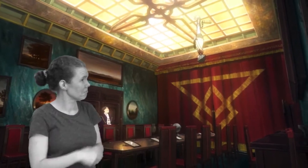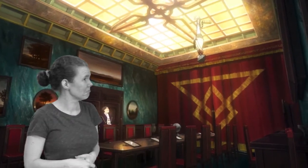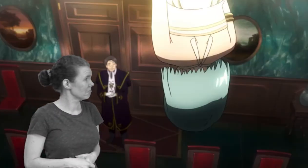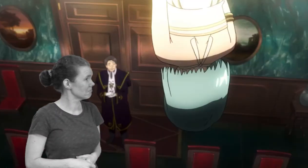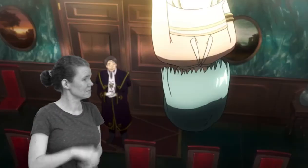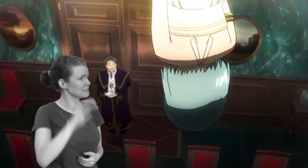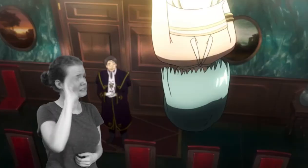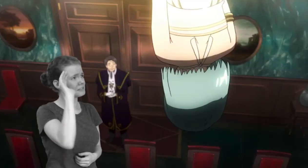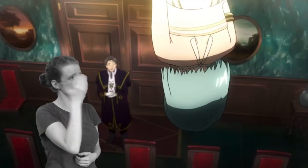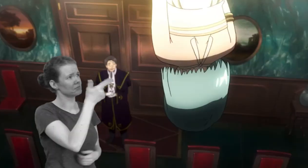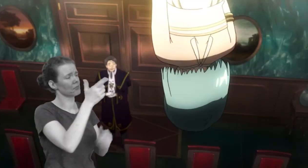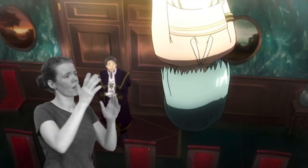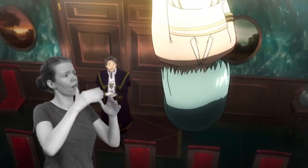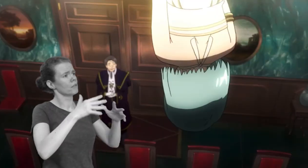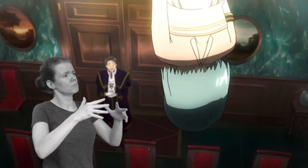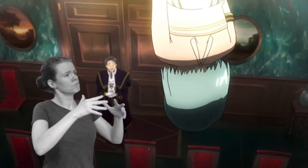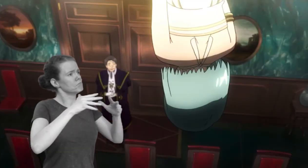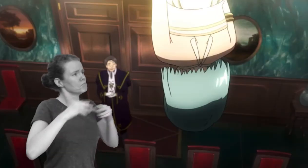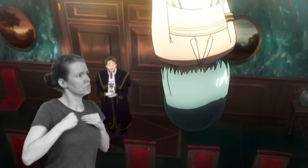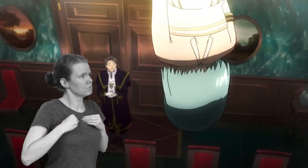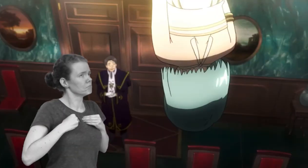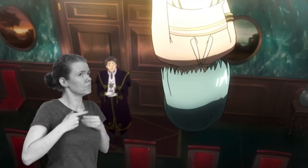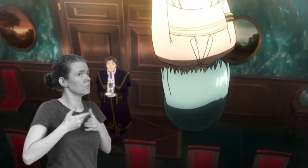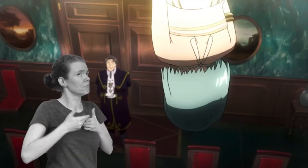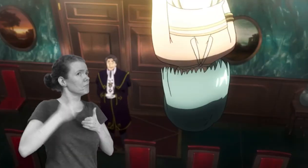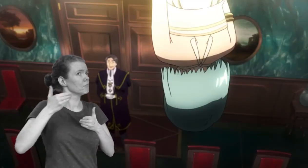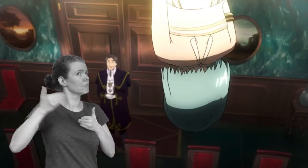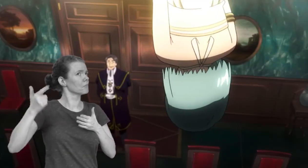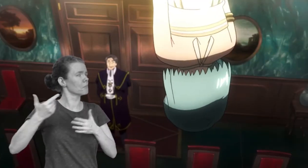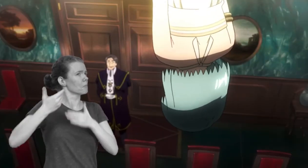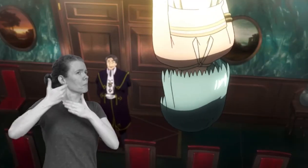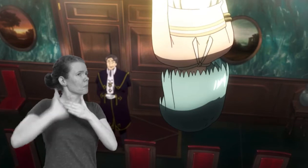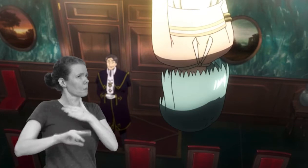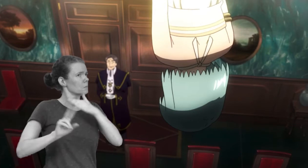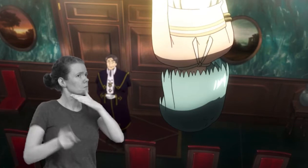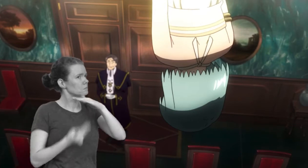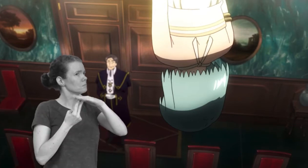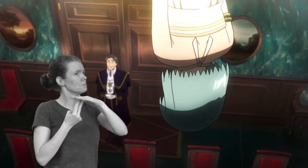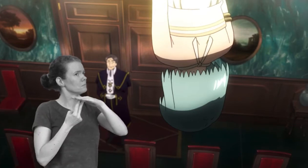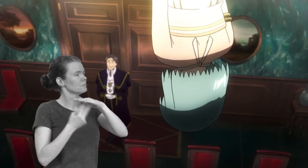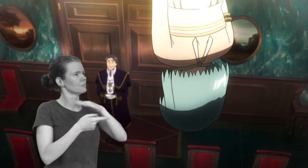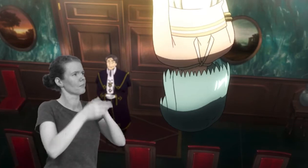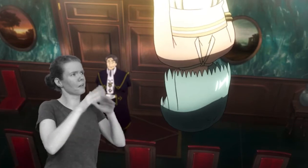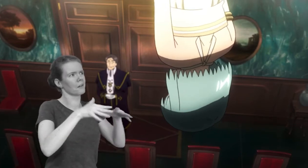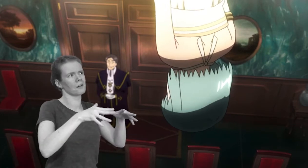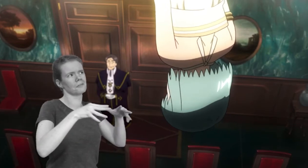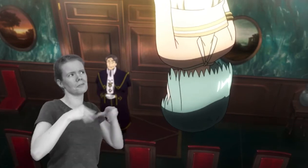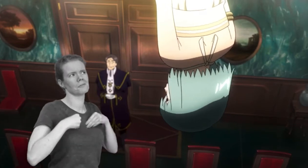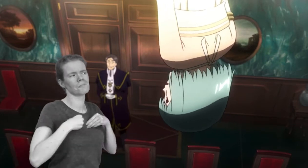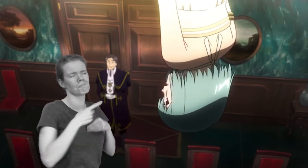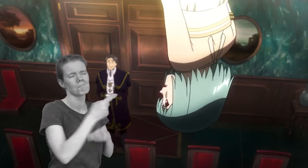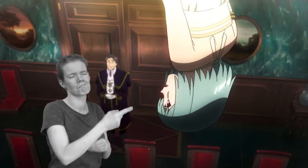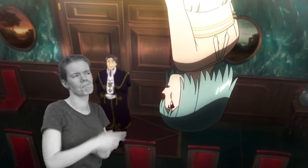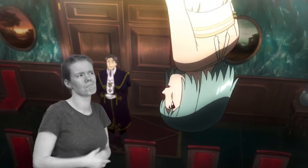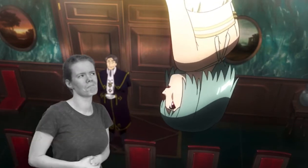It's quite clear to me that perhaps you don't understand why you were born an invert.